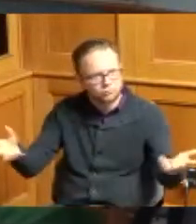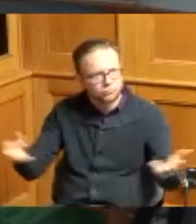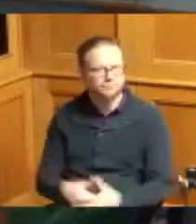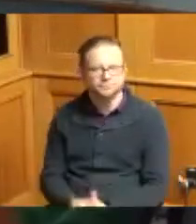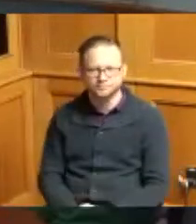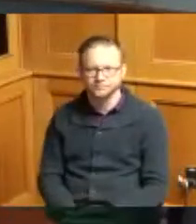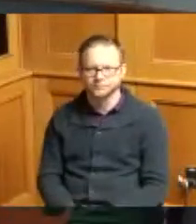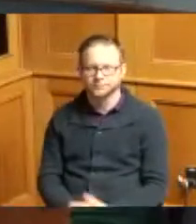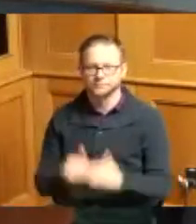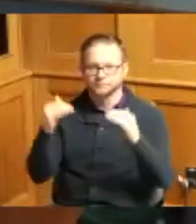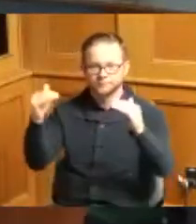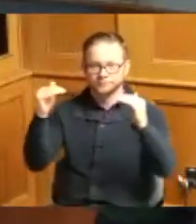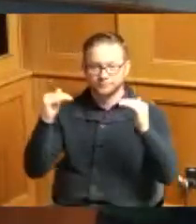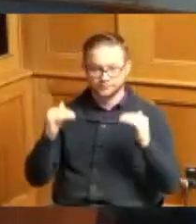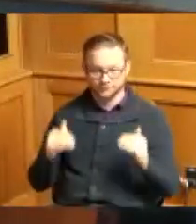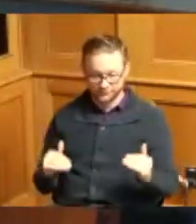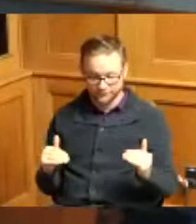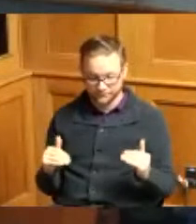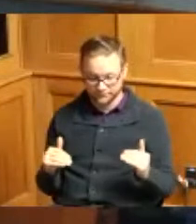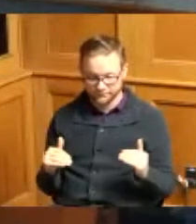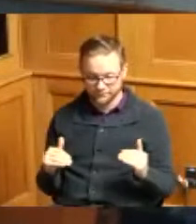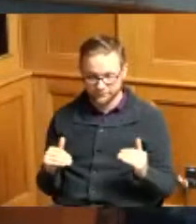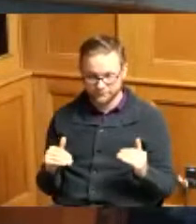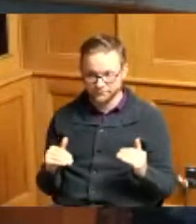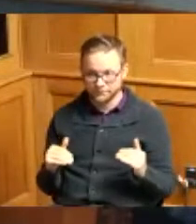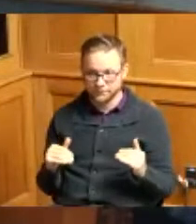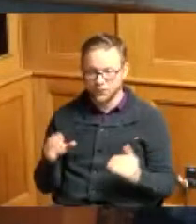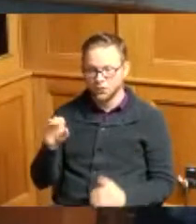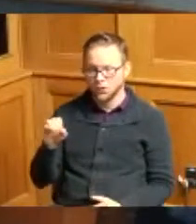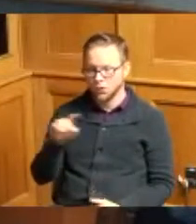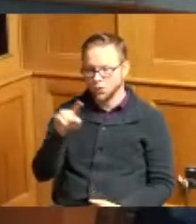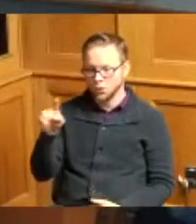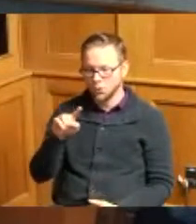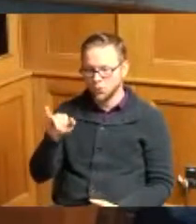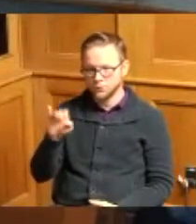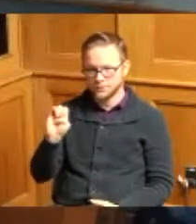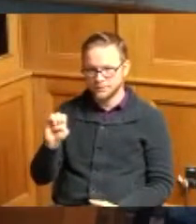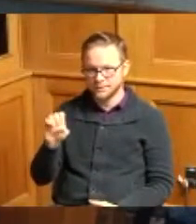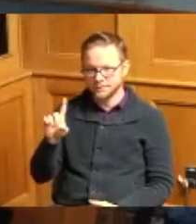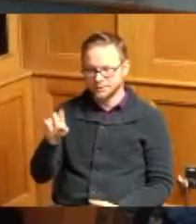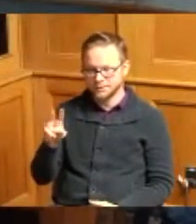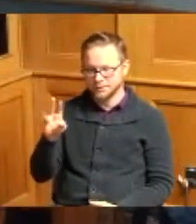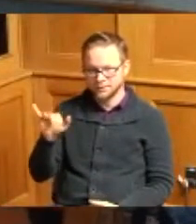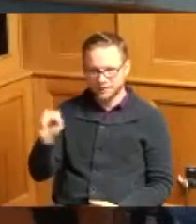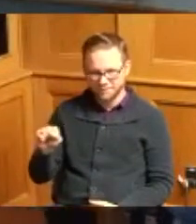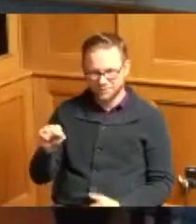next we have Mr Oz Davis our last presentation for march madness